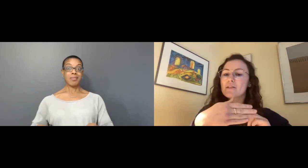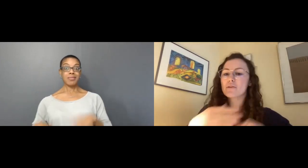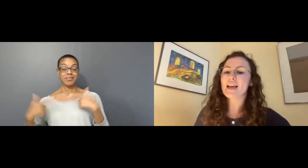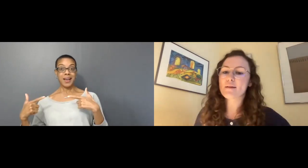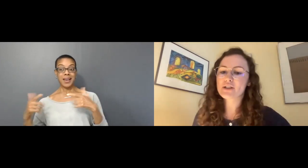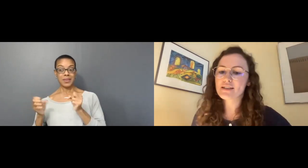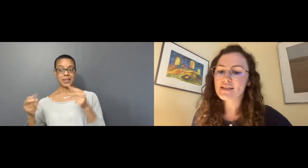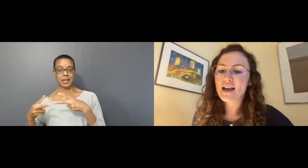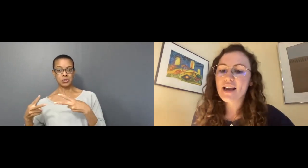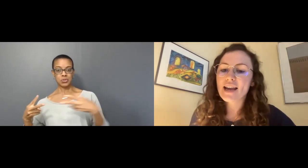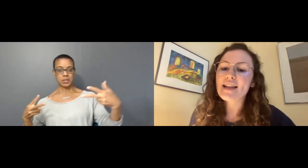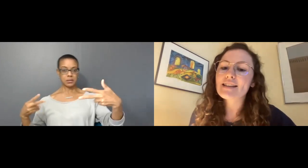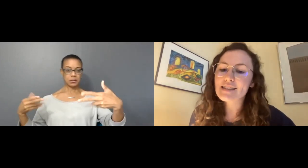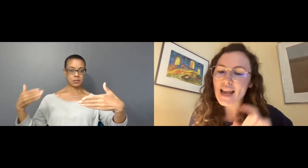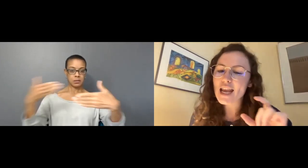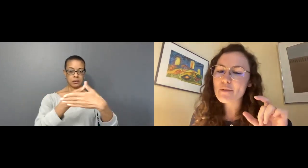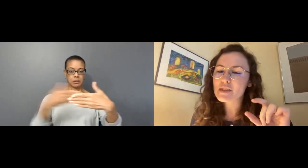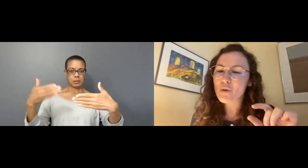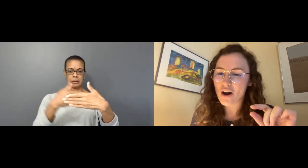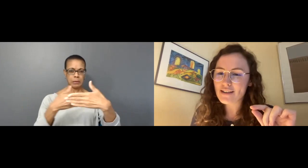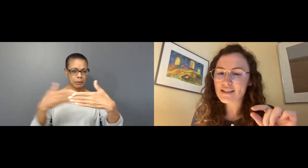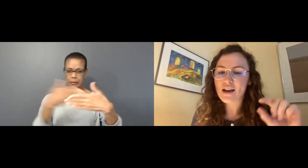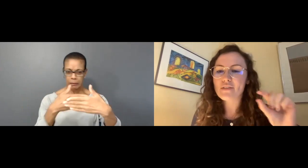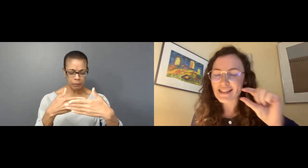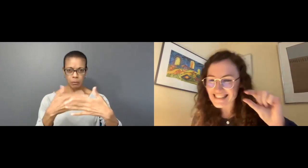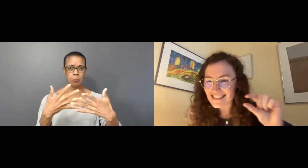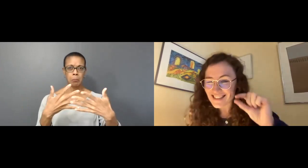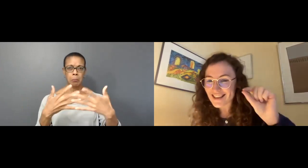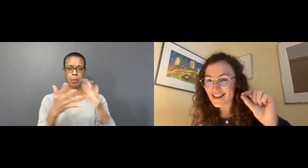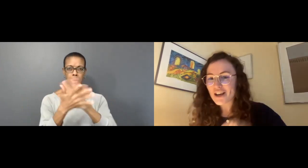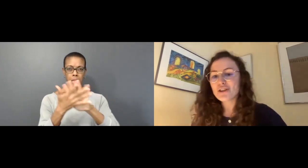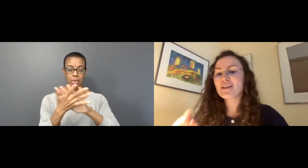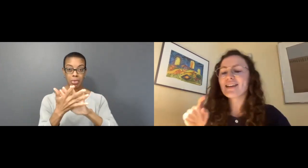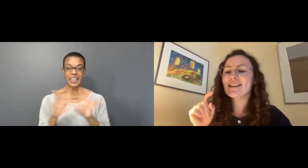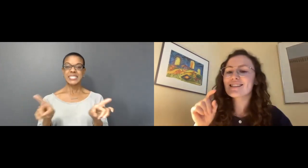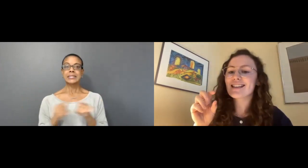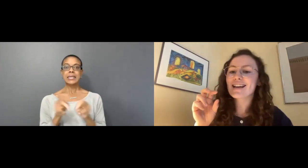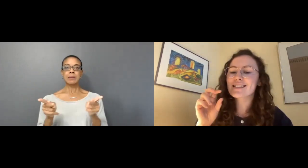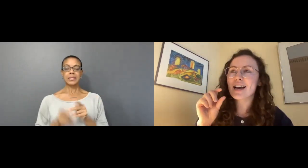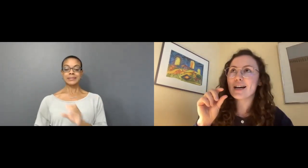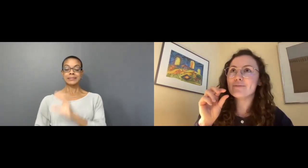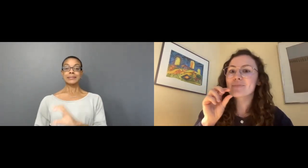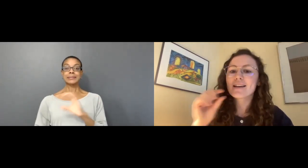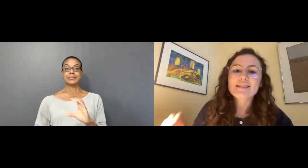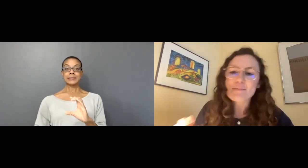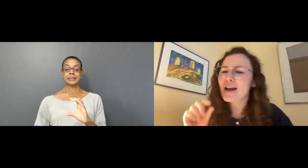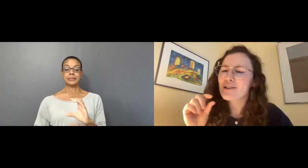those captions, in that same spot of that 'CC' you can select subtitle options,